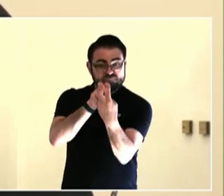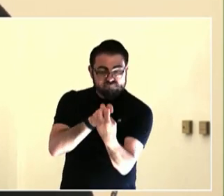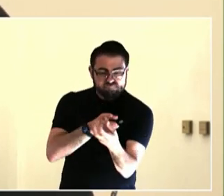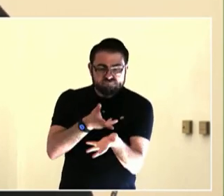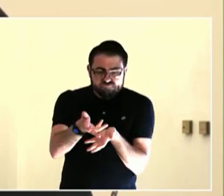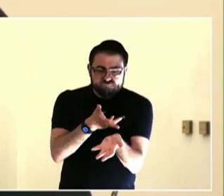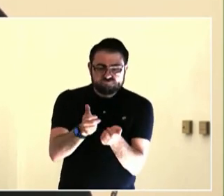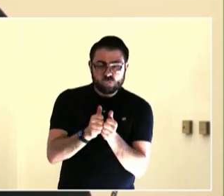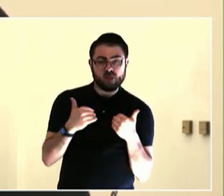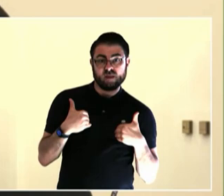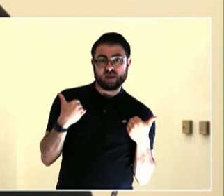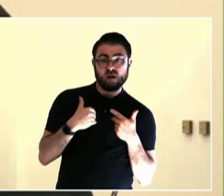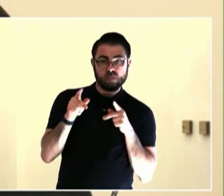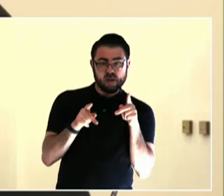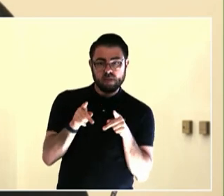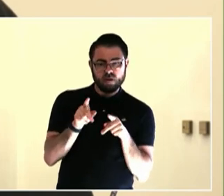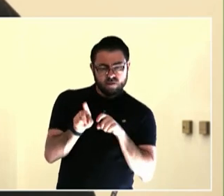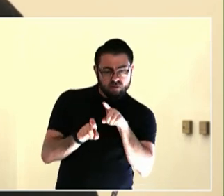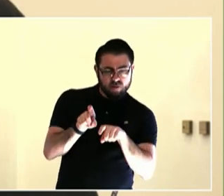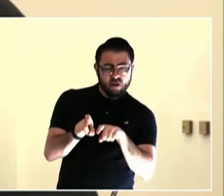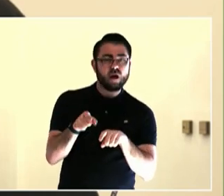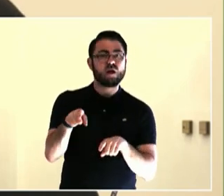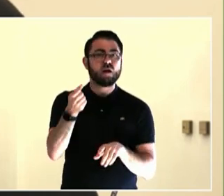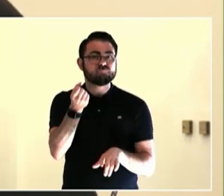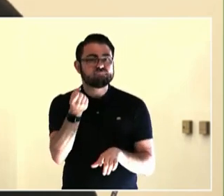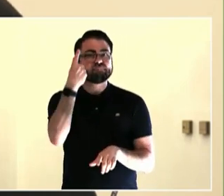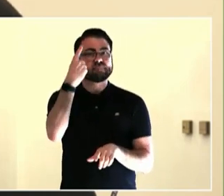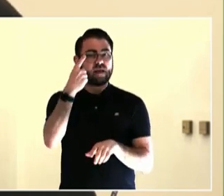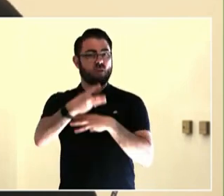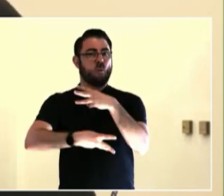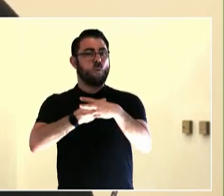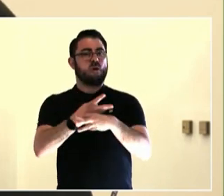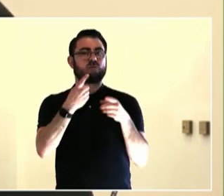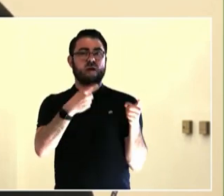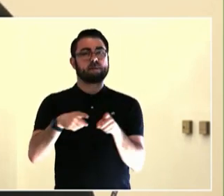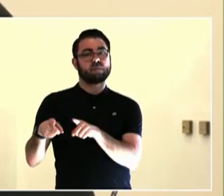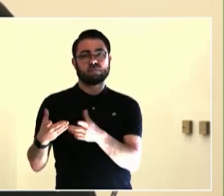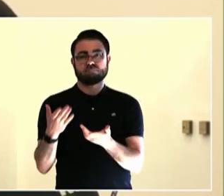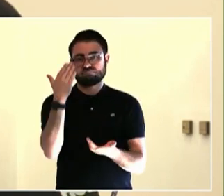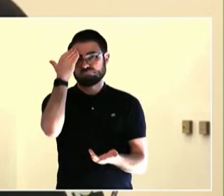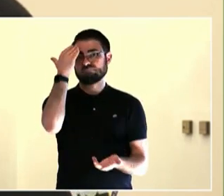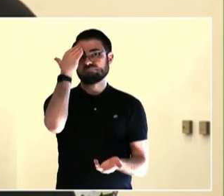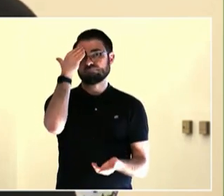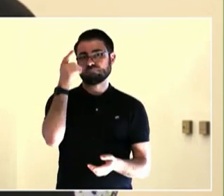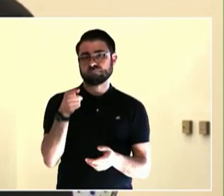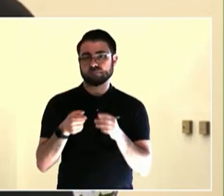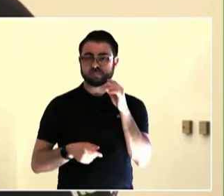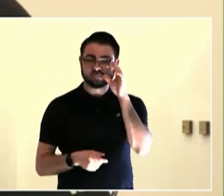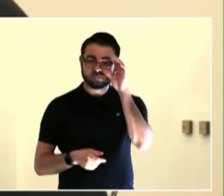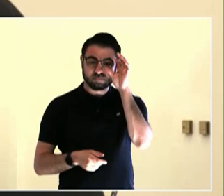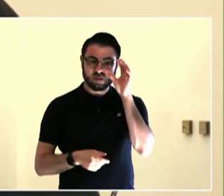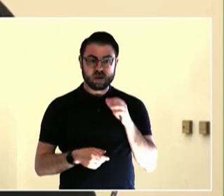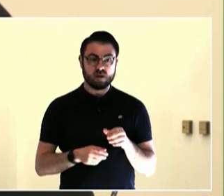started a good neighbor process, in wagon, 35 volunteers,